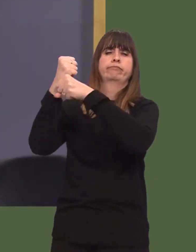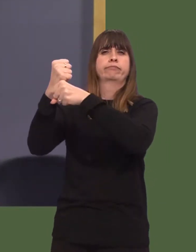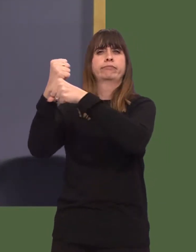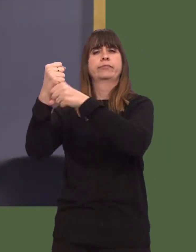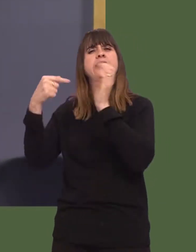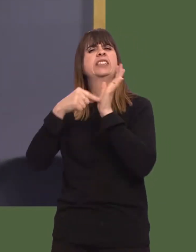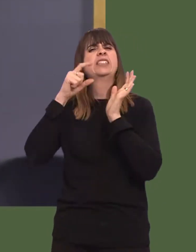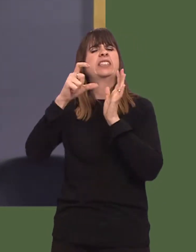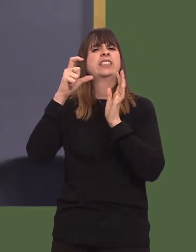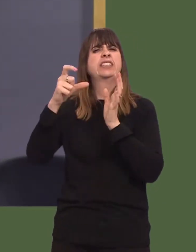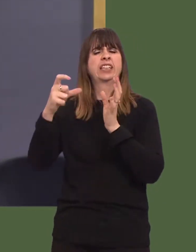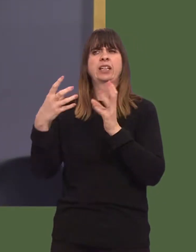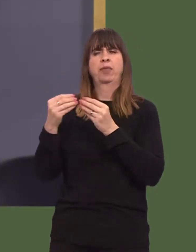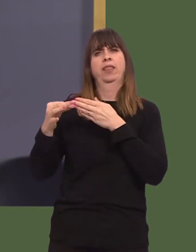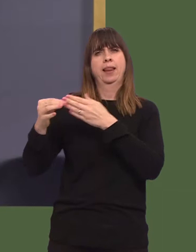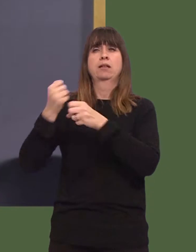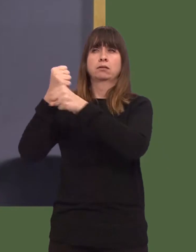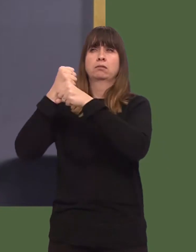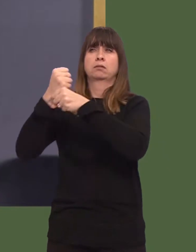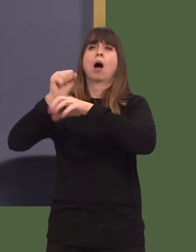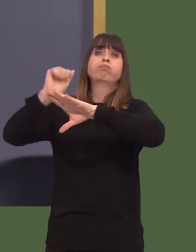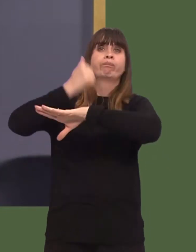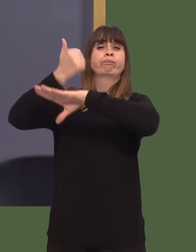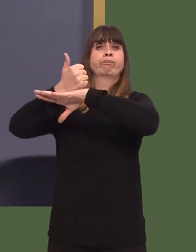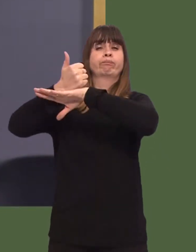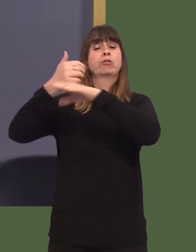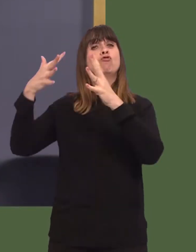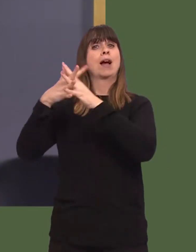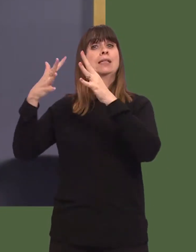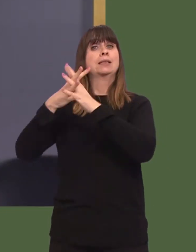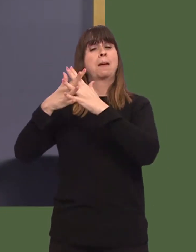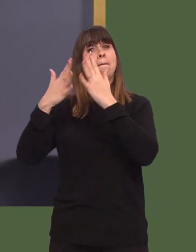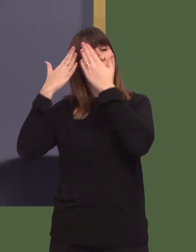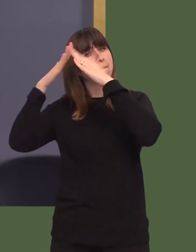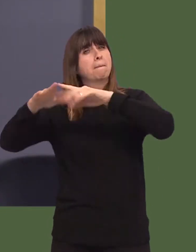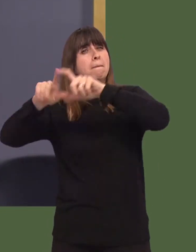to establish the Ty Nos night shelter in Wrexham, itís particularly frustrating that the Welsh